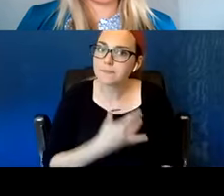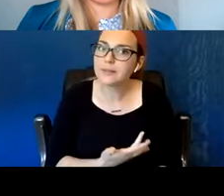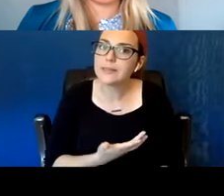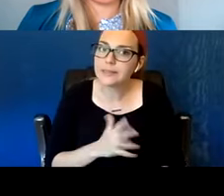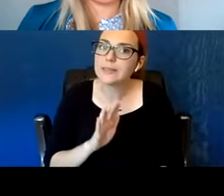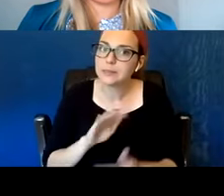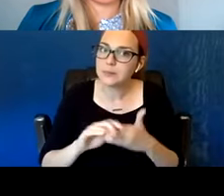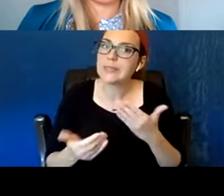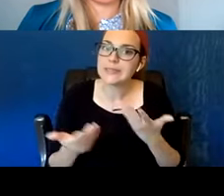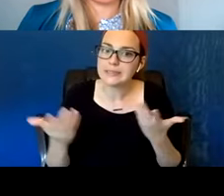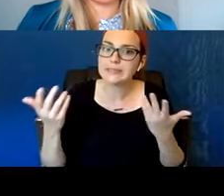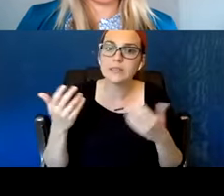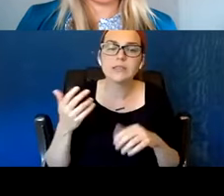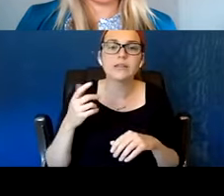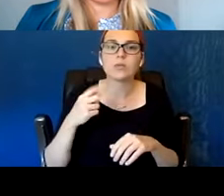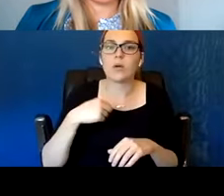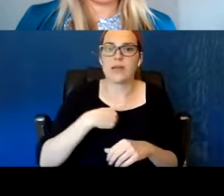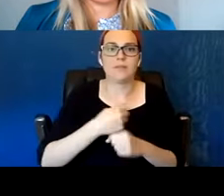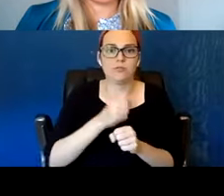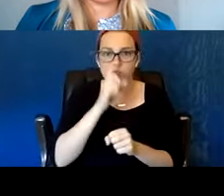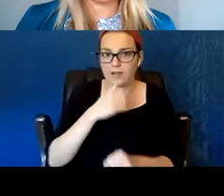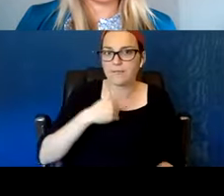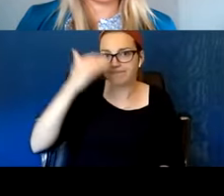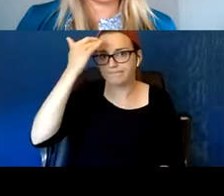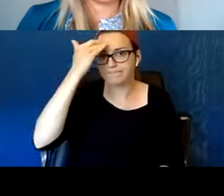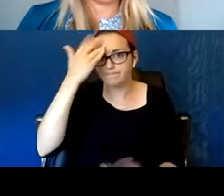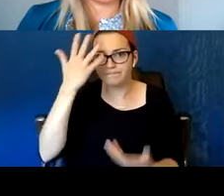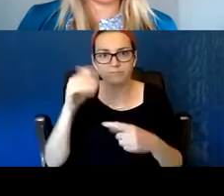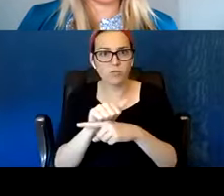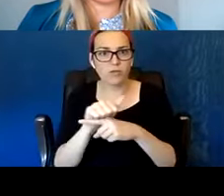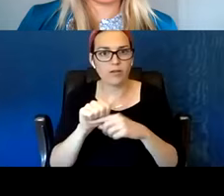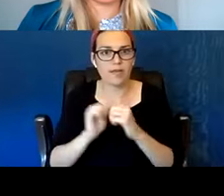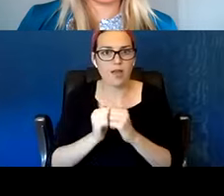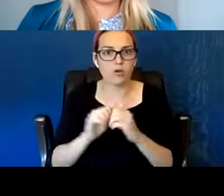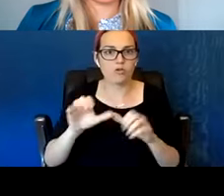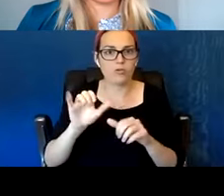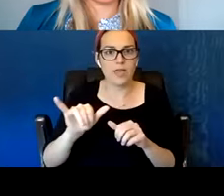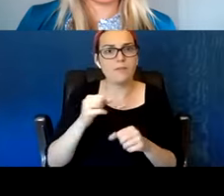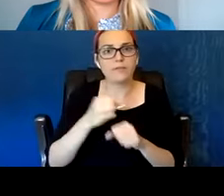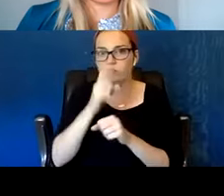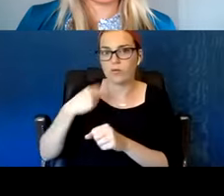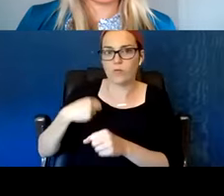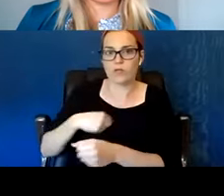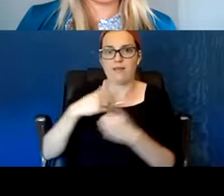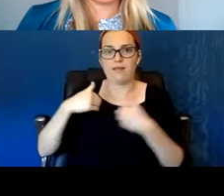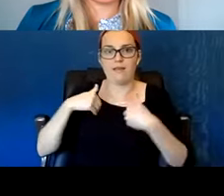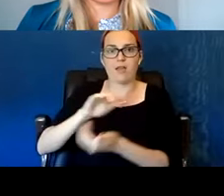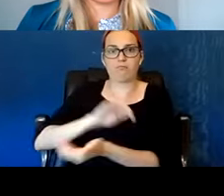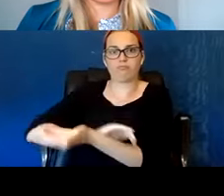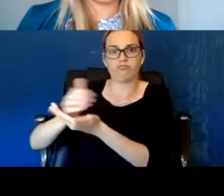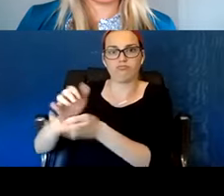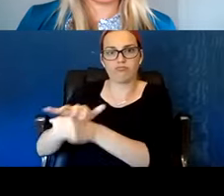And we made sure that we had Narcan all over. Like I kind of traumatized by it so that's why I forget the name.